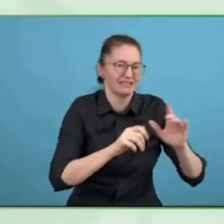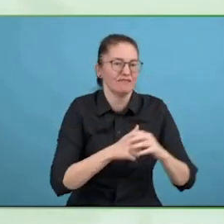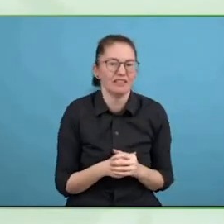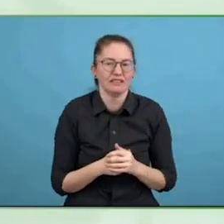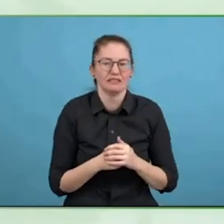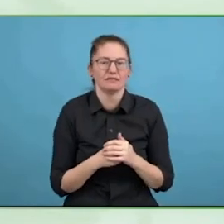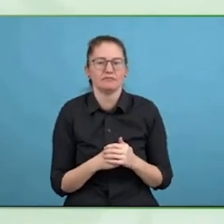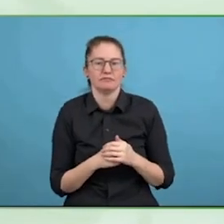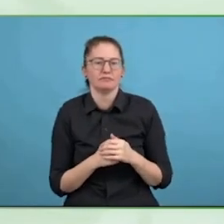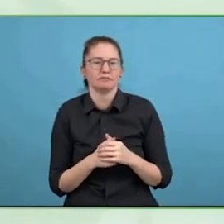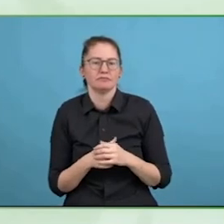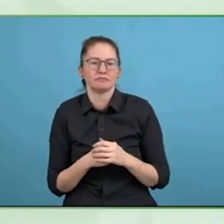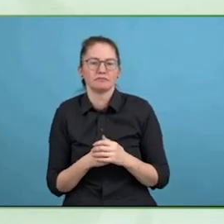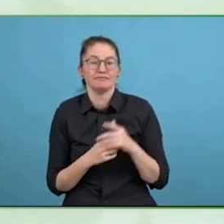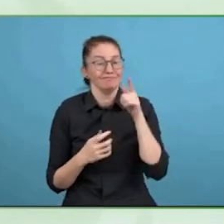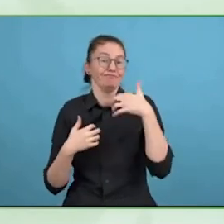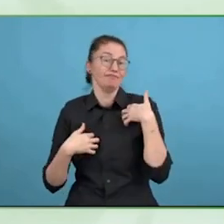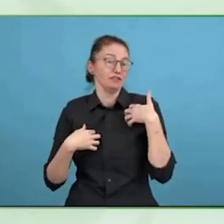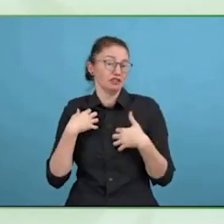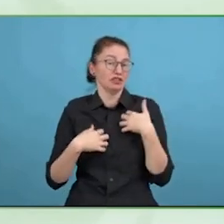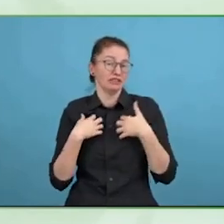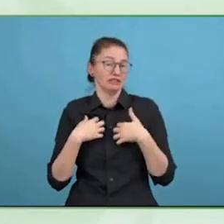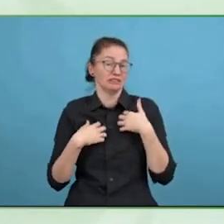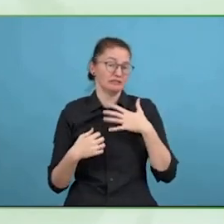were going we have agreements in place, we are doing well.